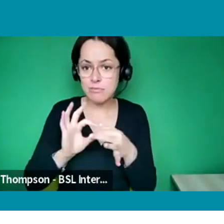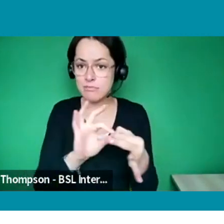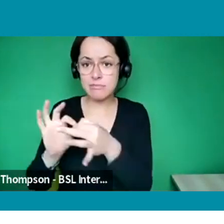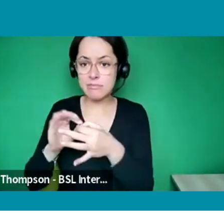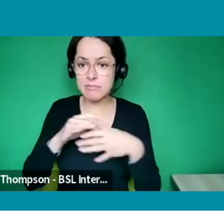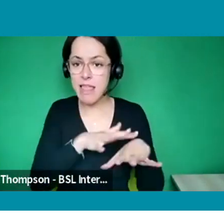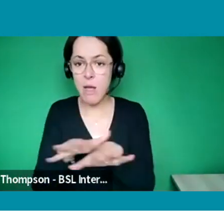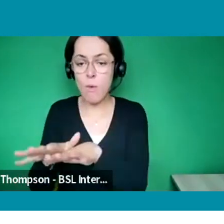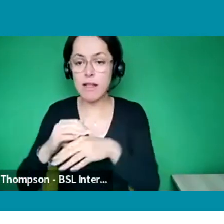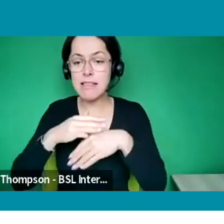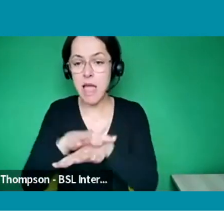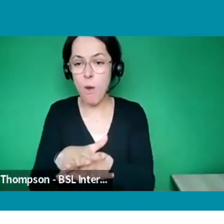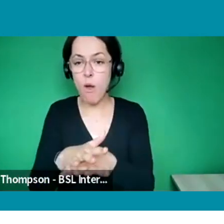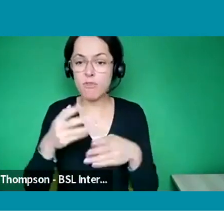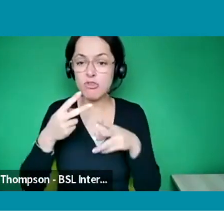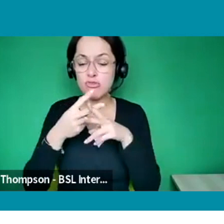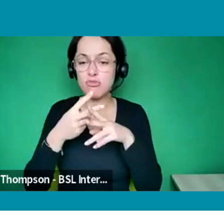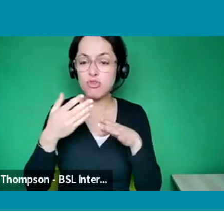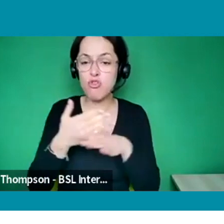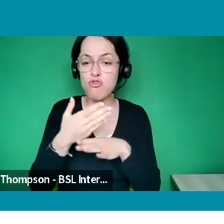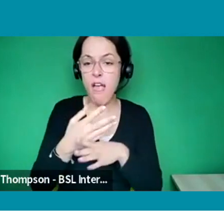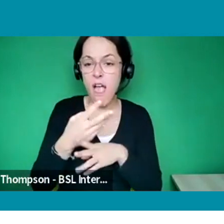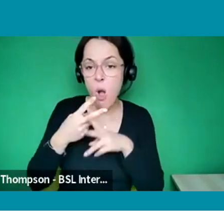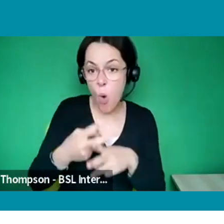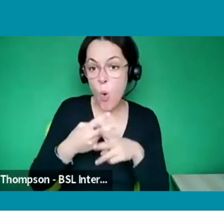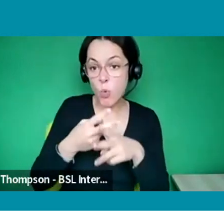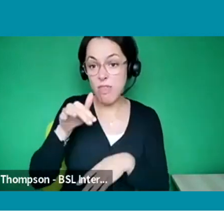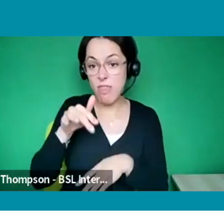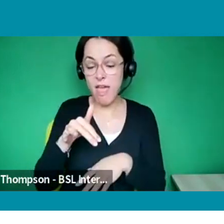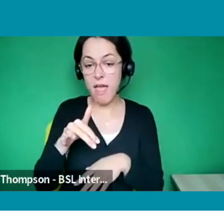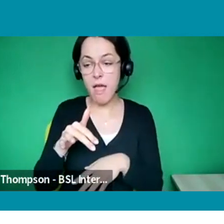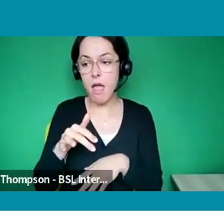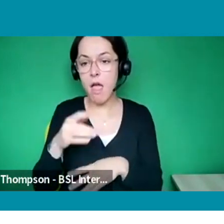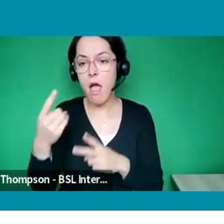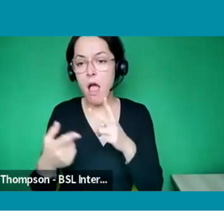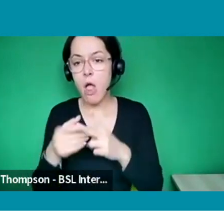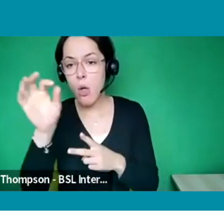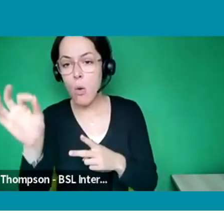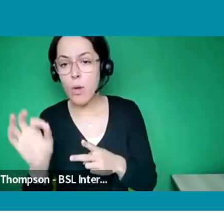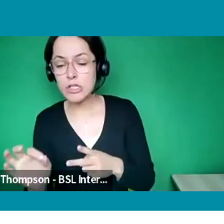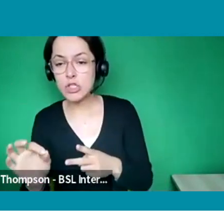Another question here around what to put in a cover letter and how to make skills stand out.